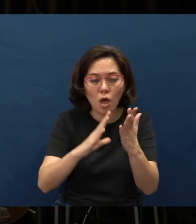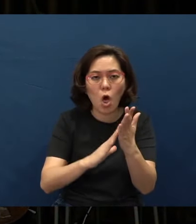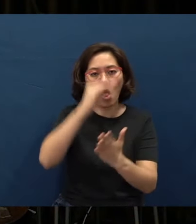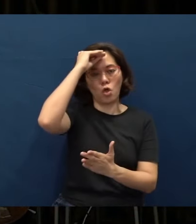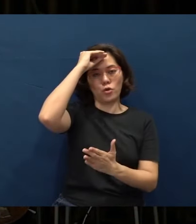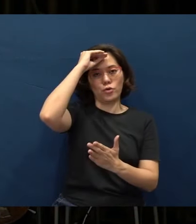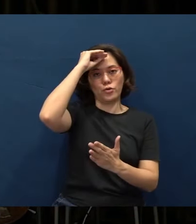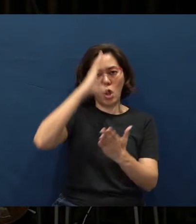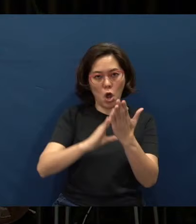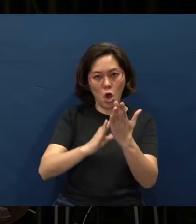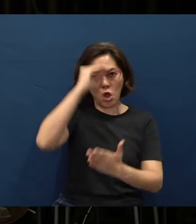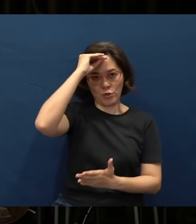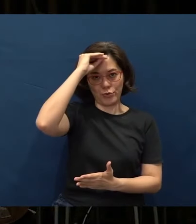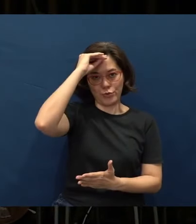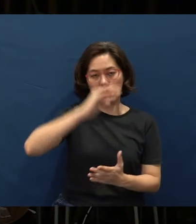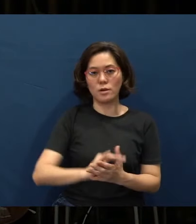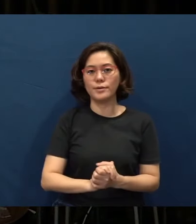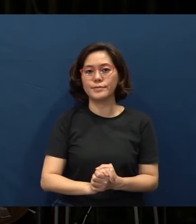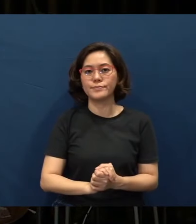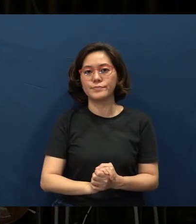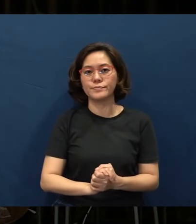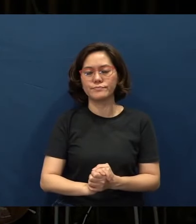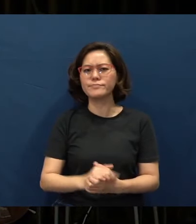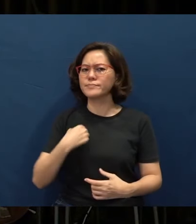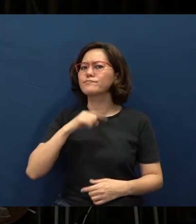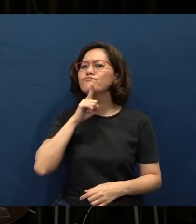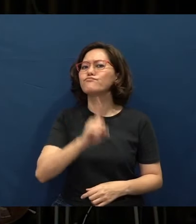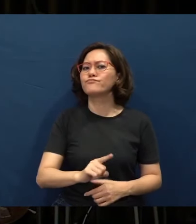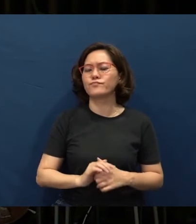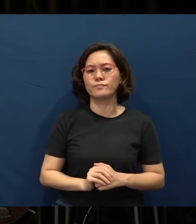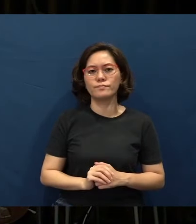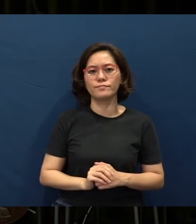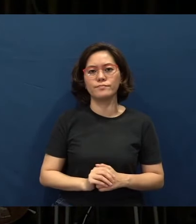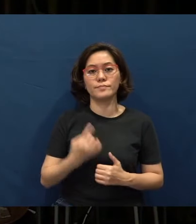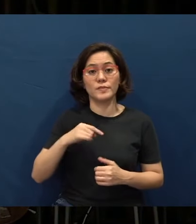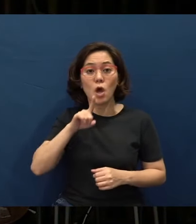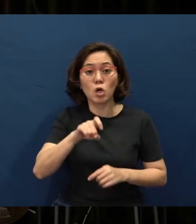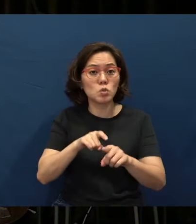Now, I'm sure, if I were to ask you to think hard enough,